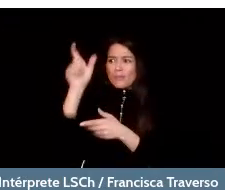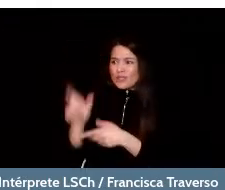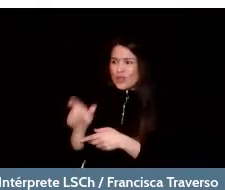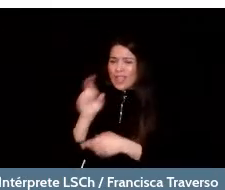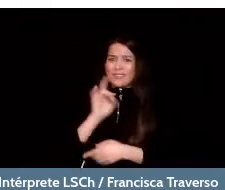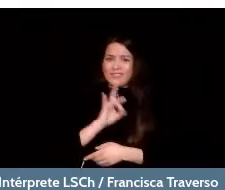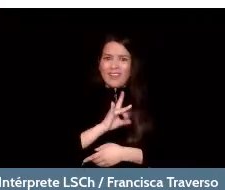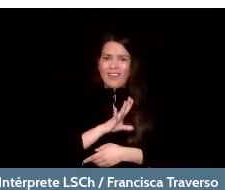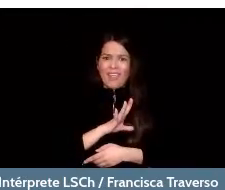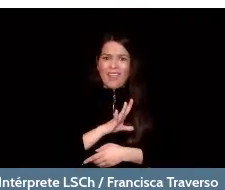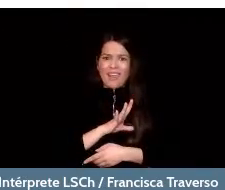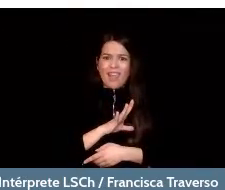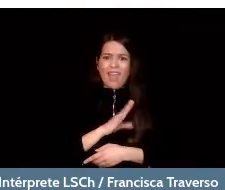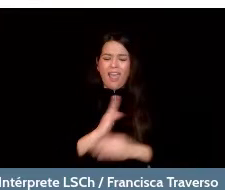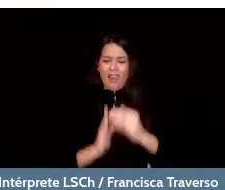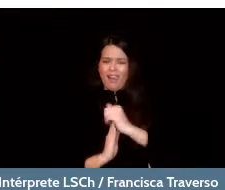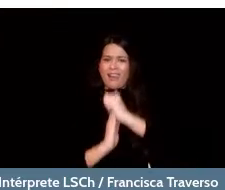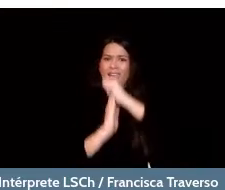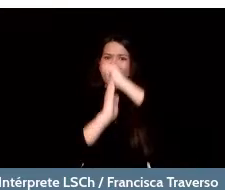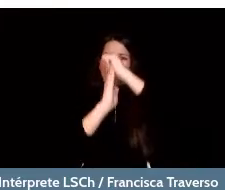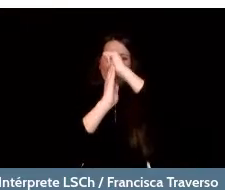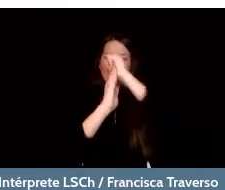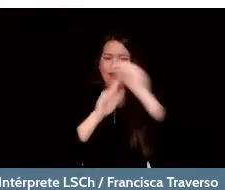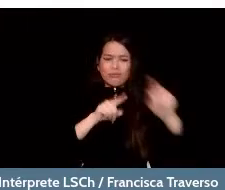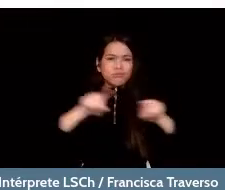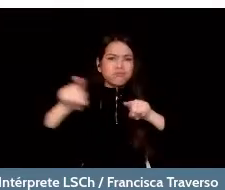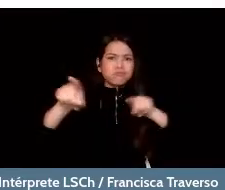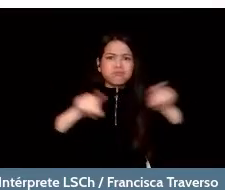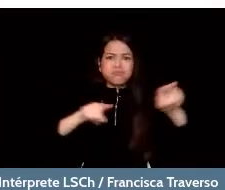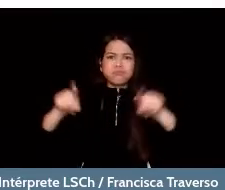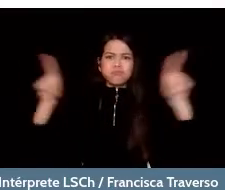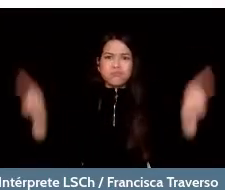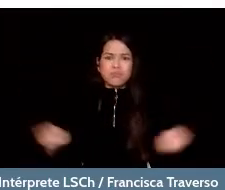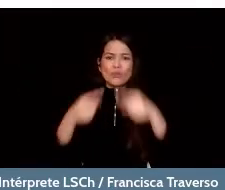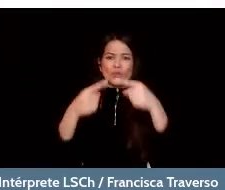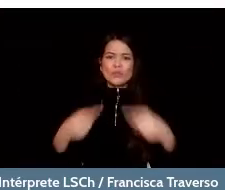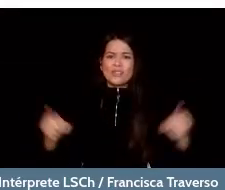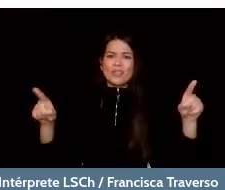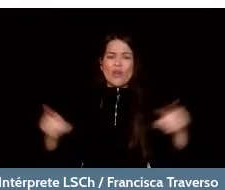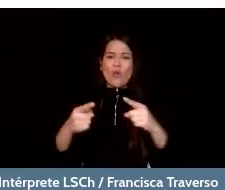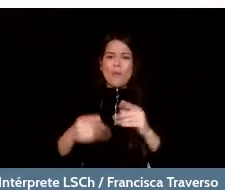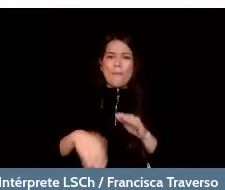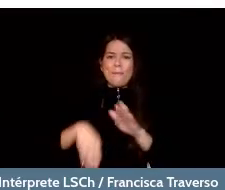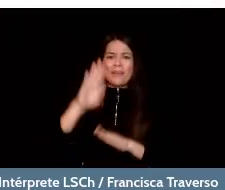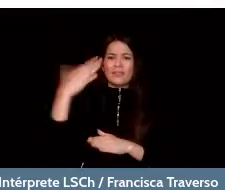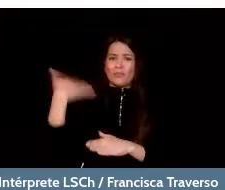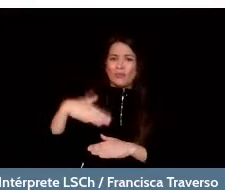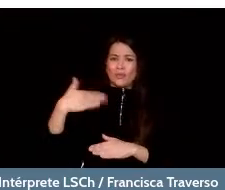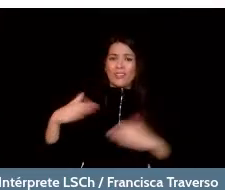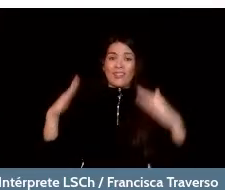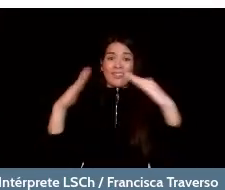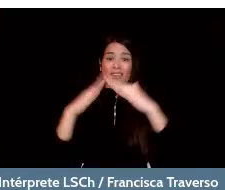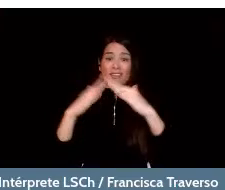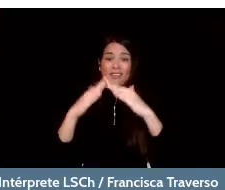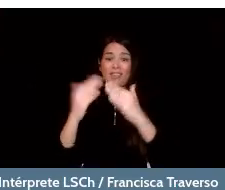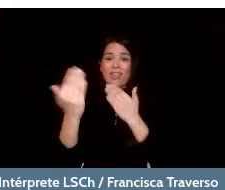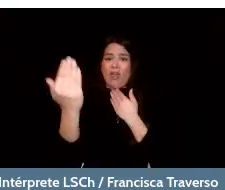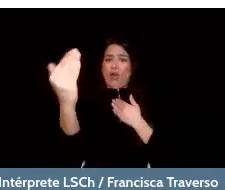in one of the most important opera houses in the world. Our guest today